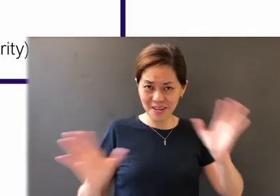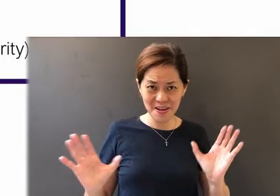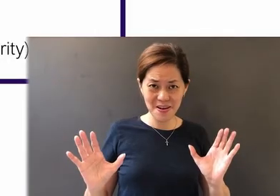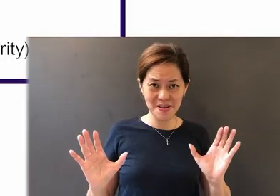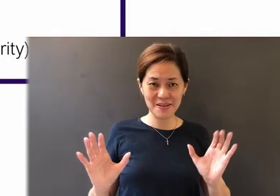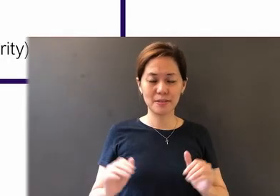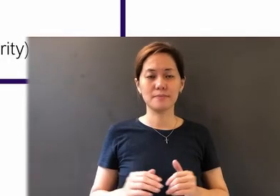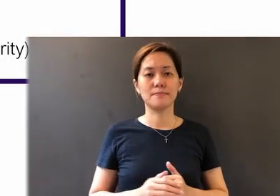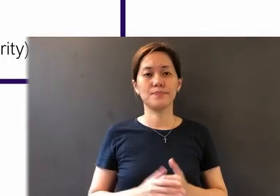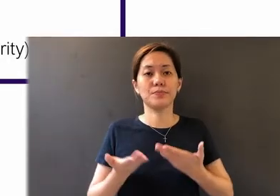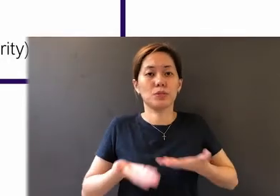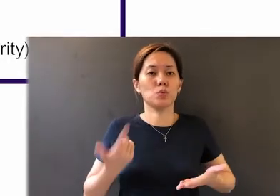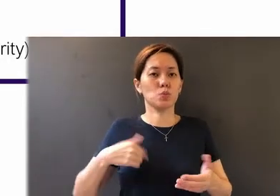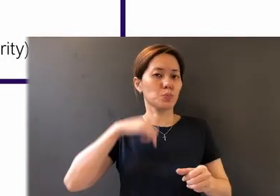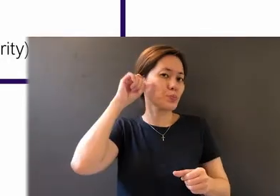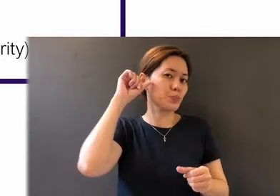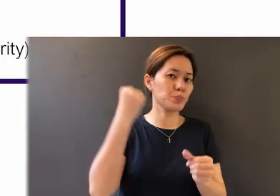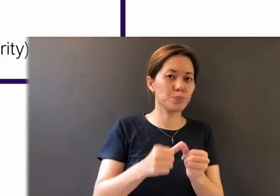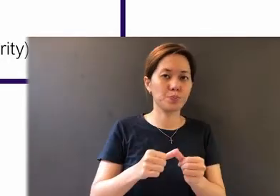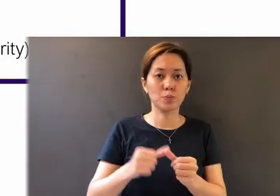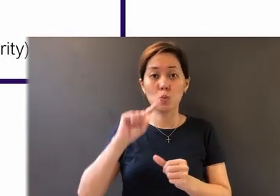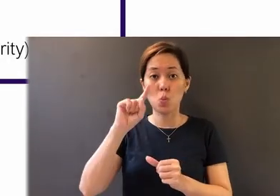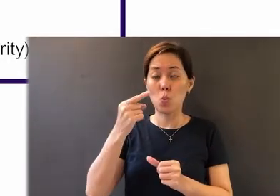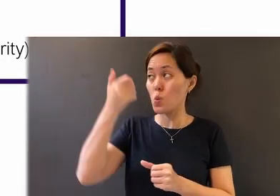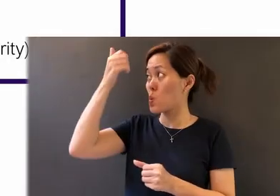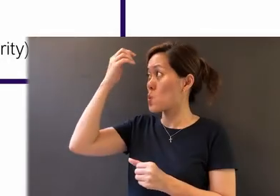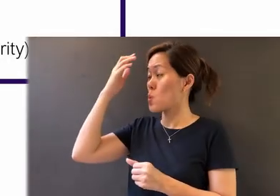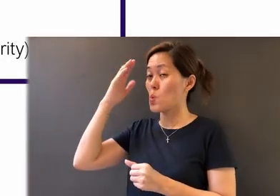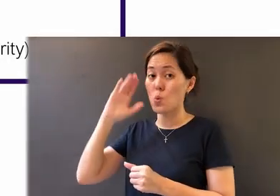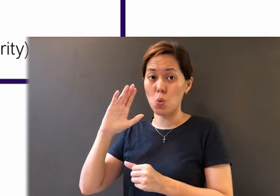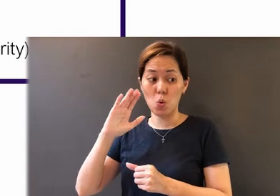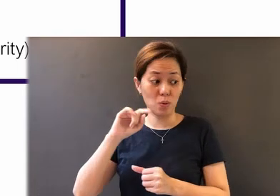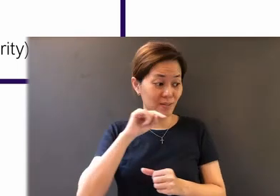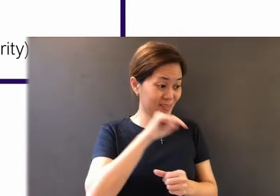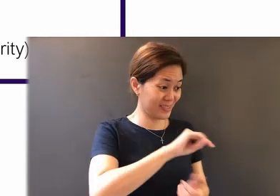So here, we are reminded that only God can turn a mess